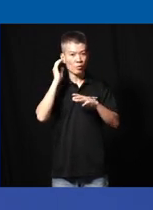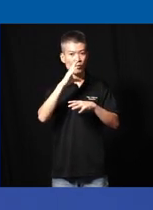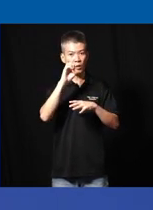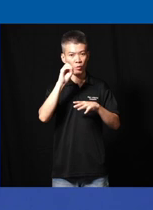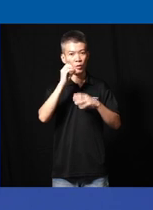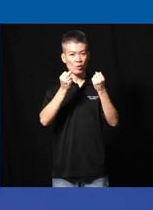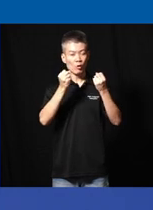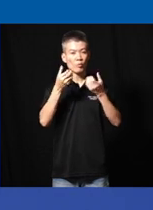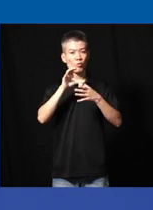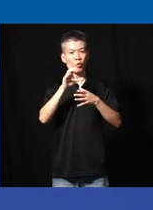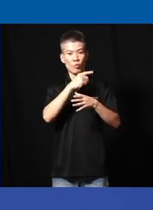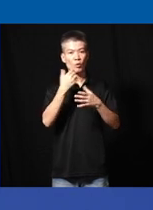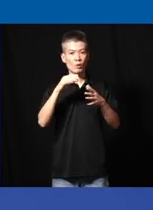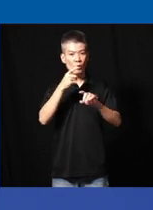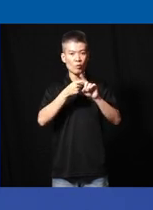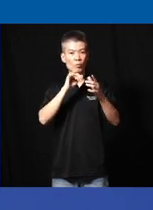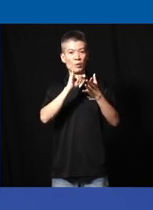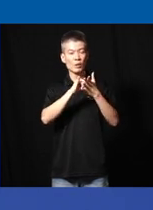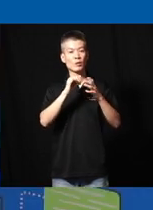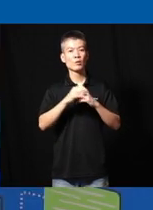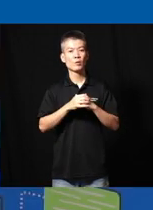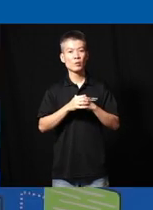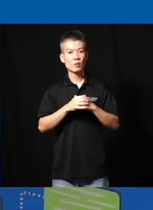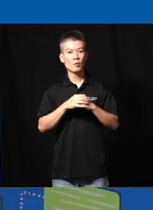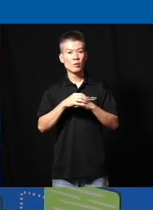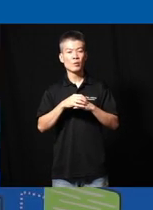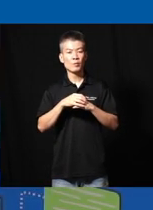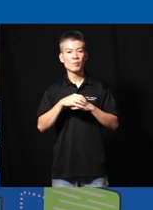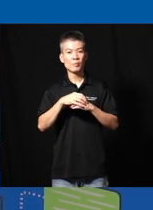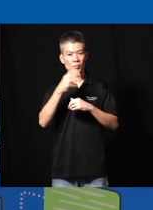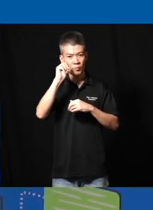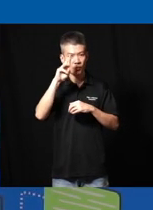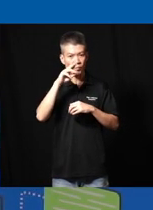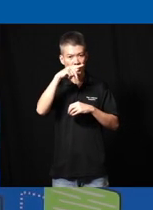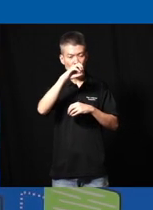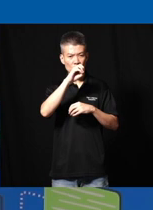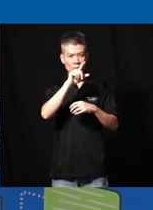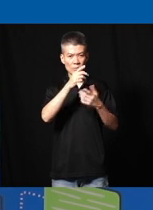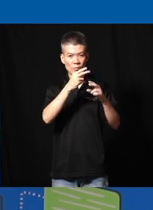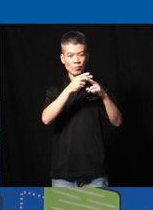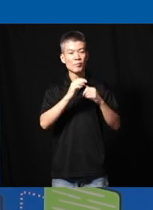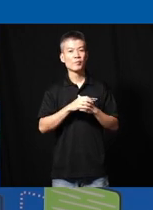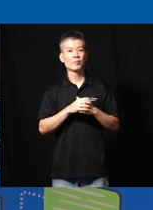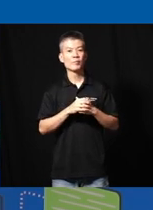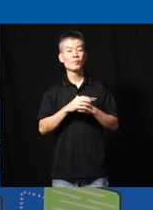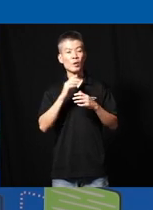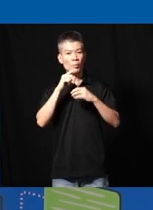driving force behind the foundation of this one Mr Paul pman yeah exactly yeah so we got some 12